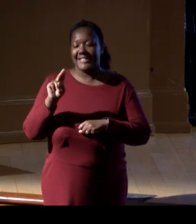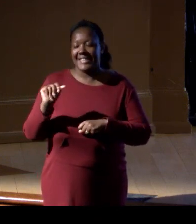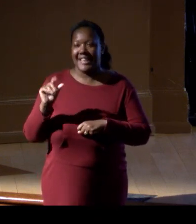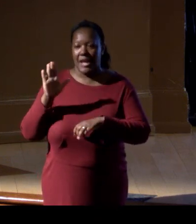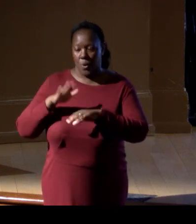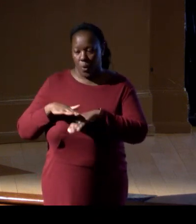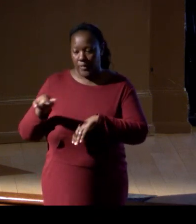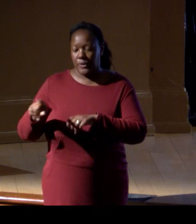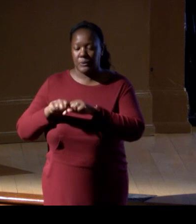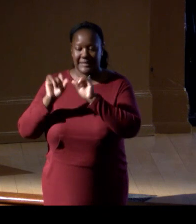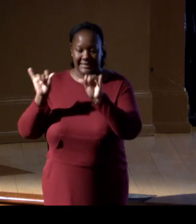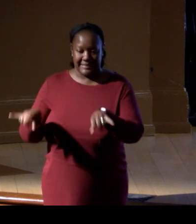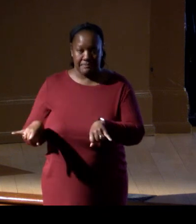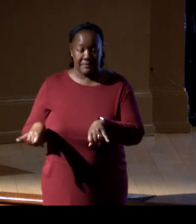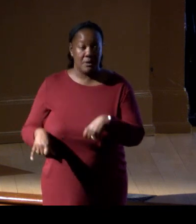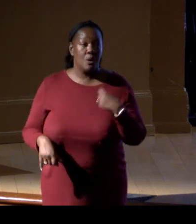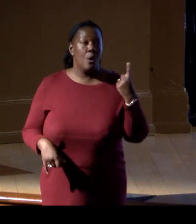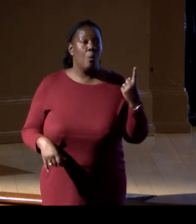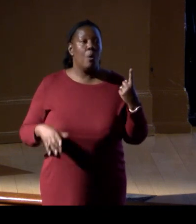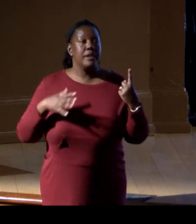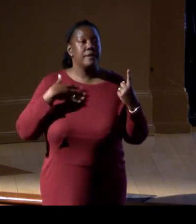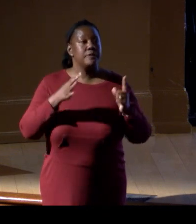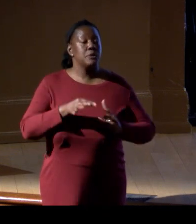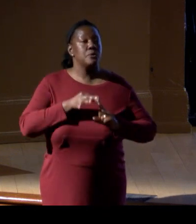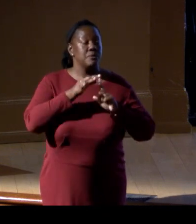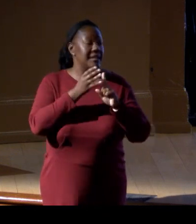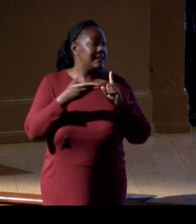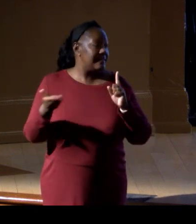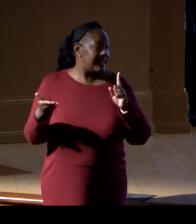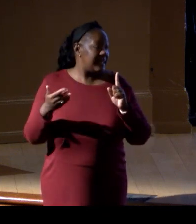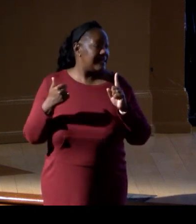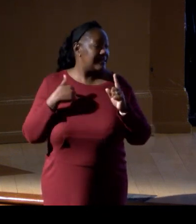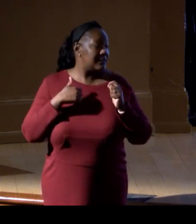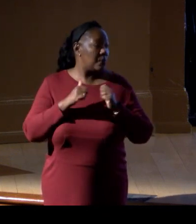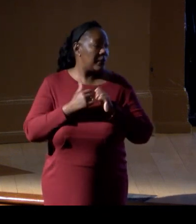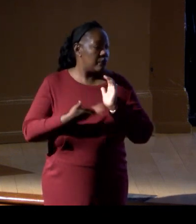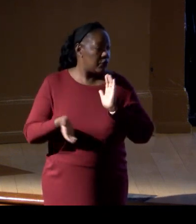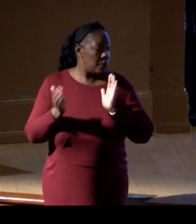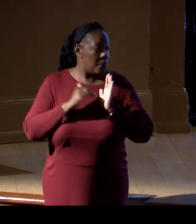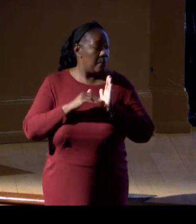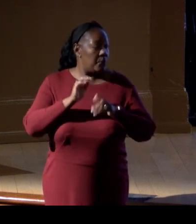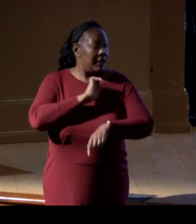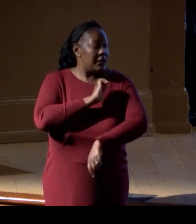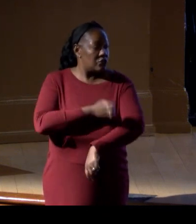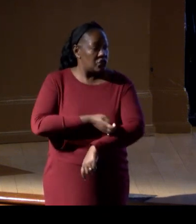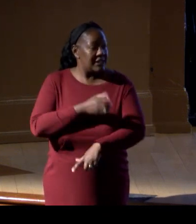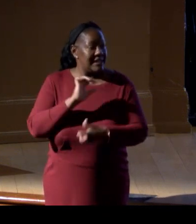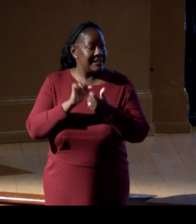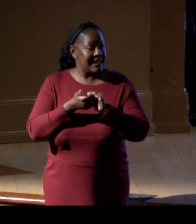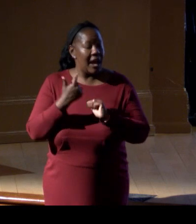One of the unique things I'm working with offshore wind, with it being renewable energy, is how can we use autonomous systems that are powered